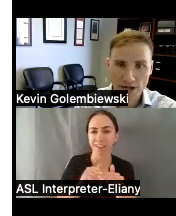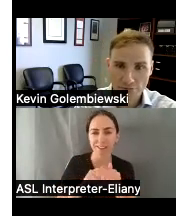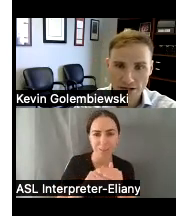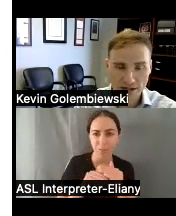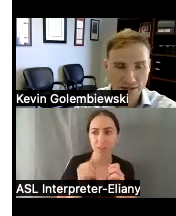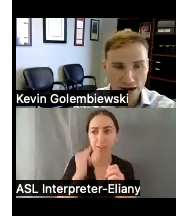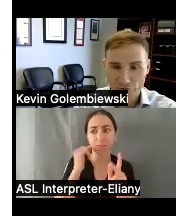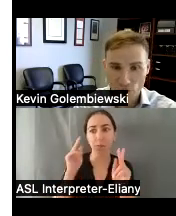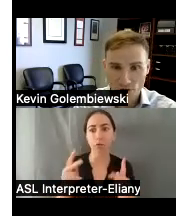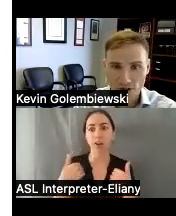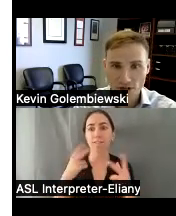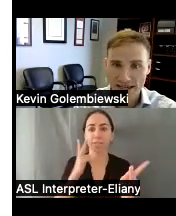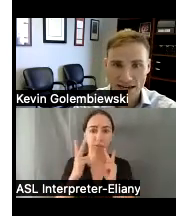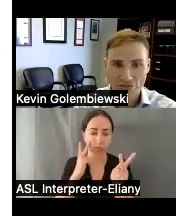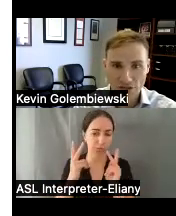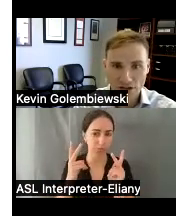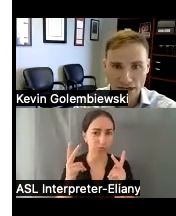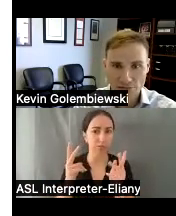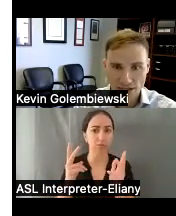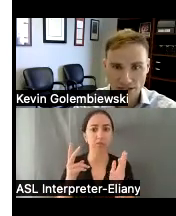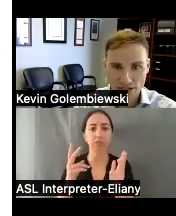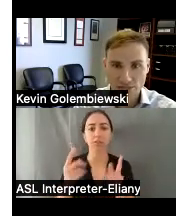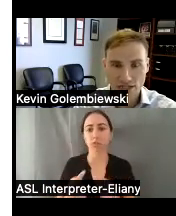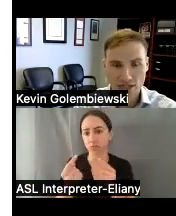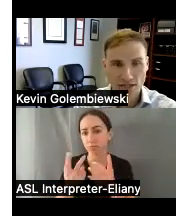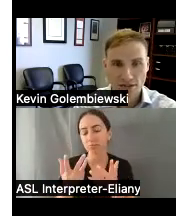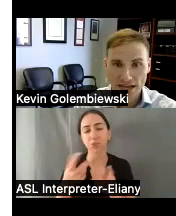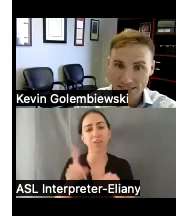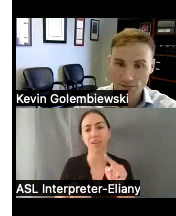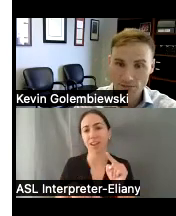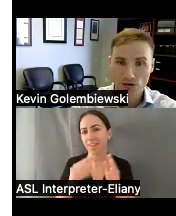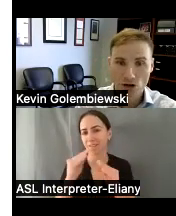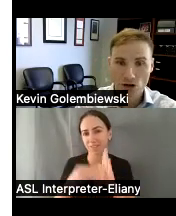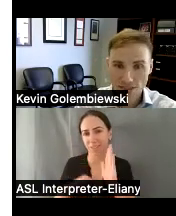impairment and therefore they cannot fill out the application that's something you could call